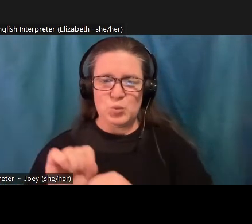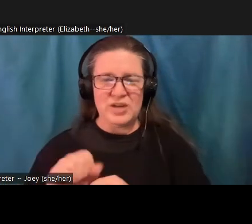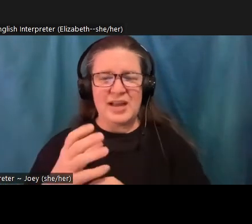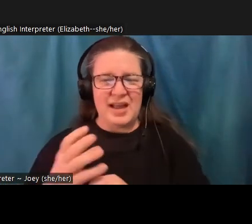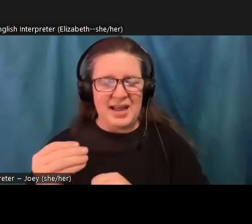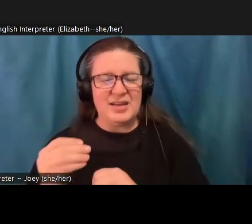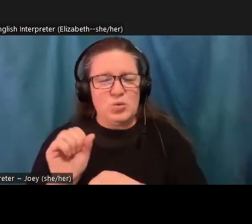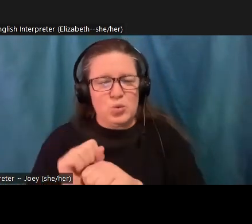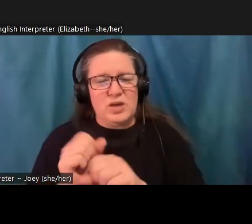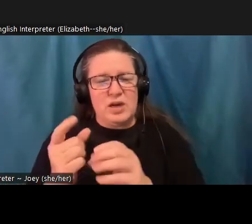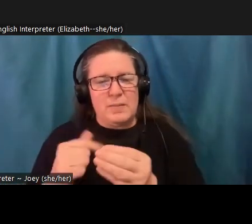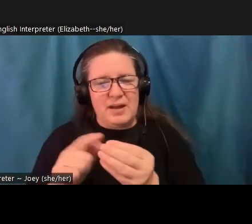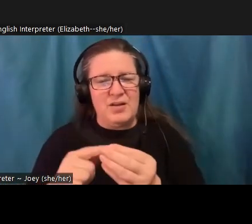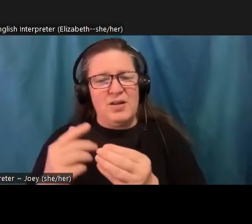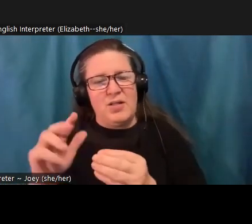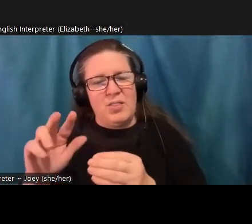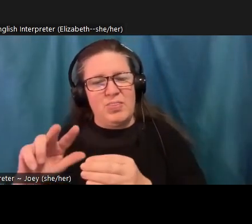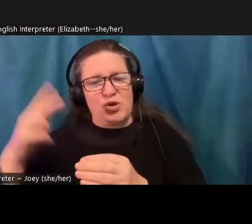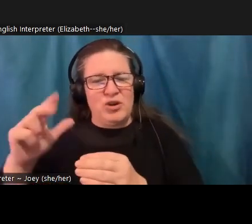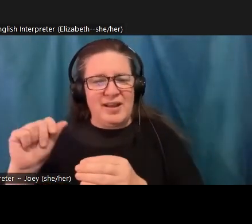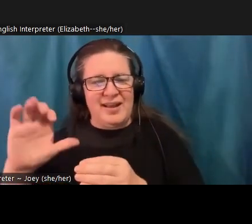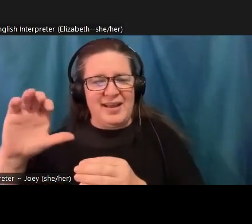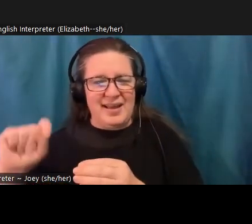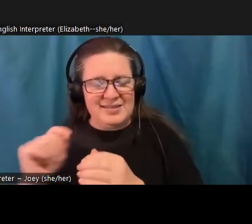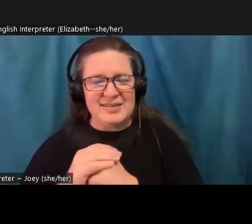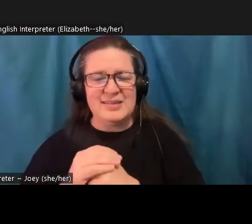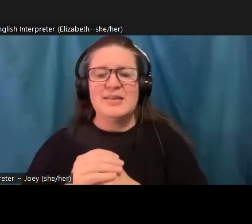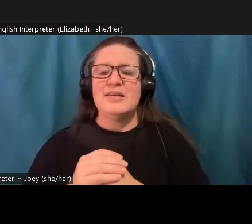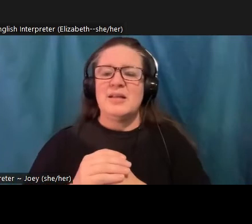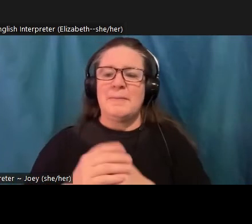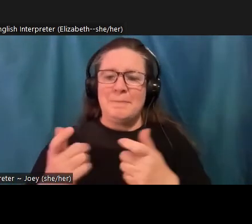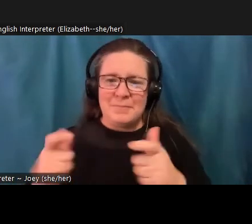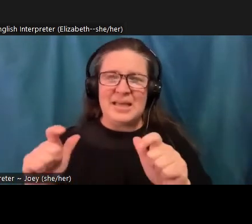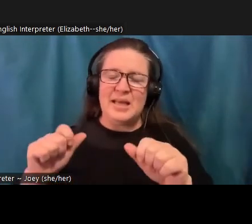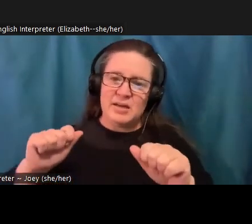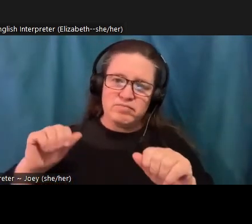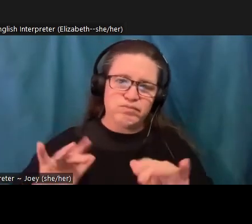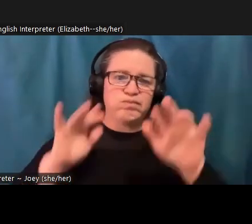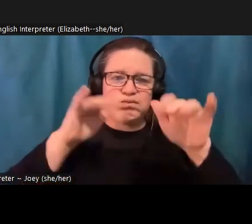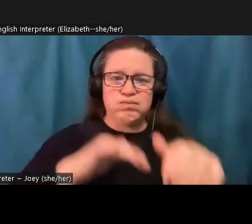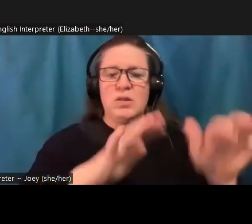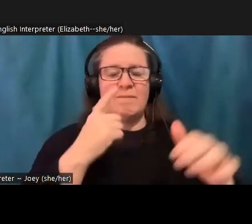youth movements, but he's calling on, you know, the elders and the grandparents to be the activists and get out there in